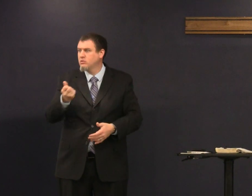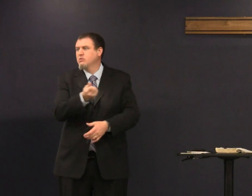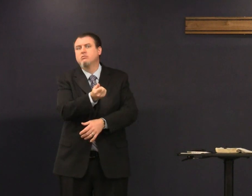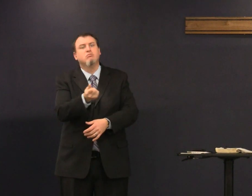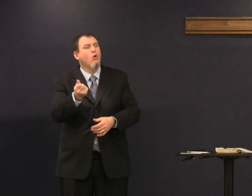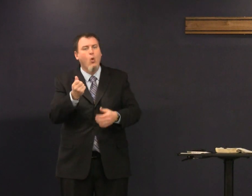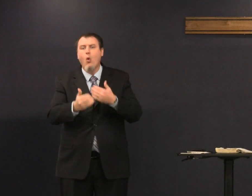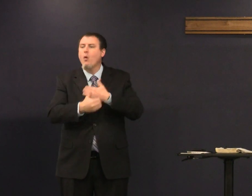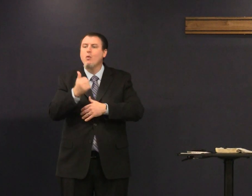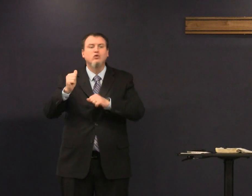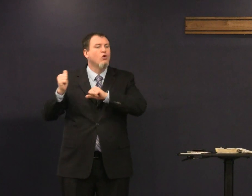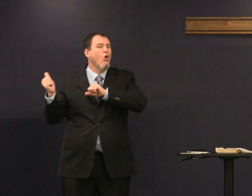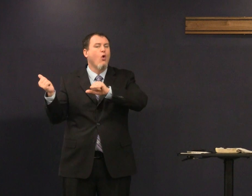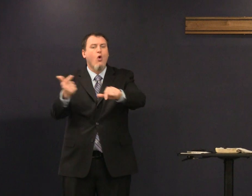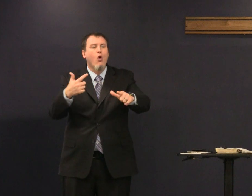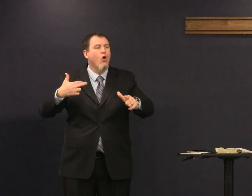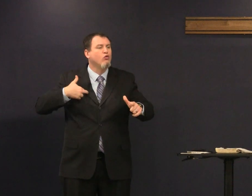human sacrificed